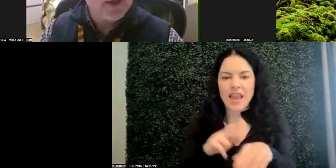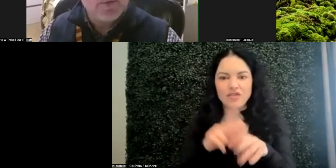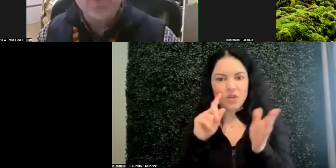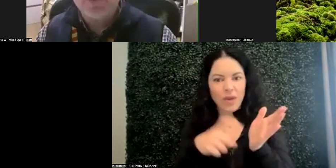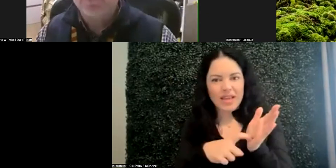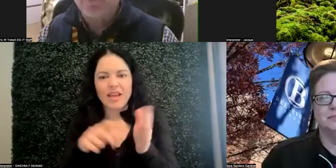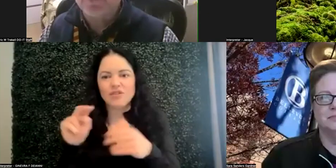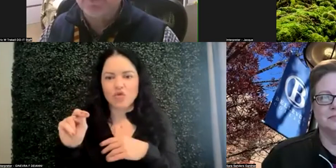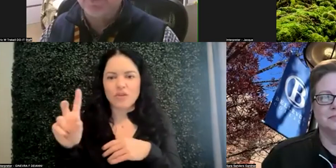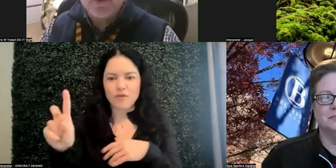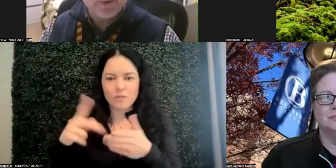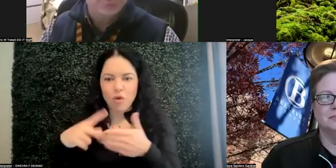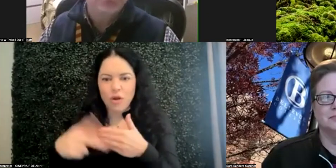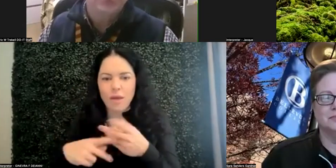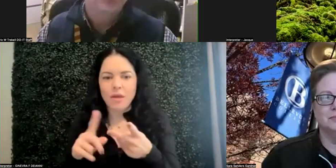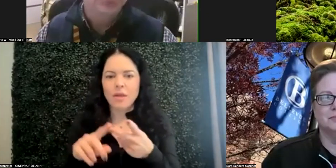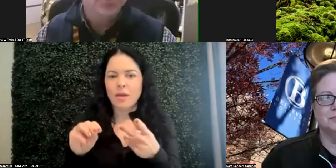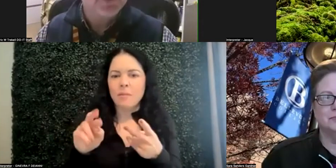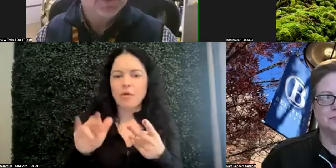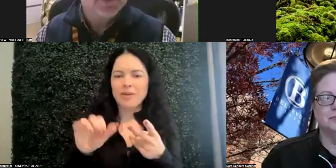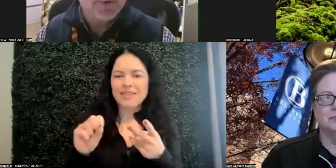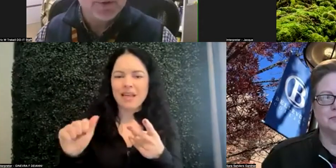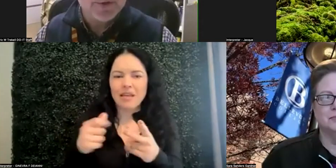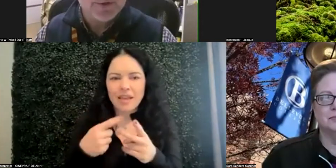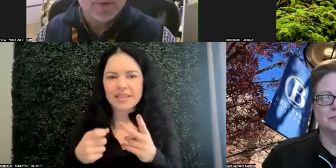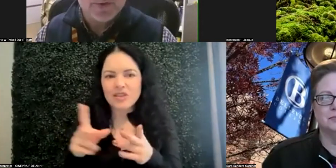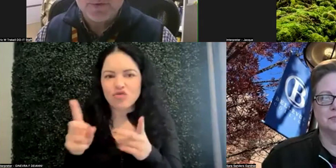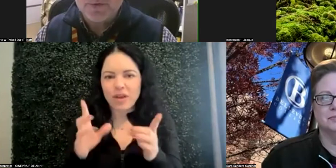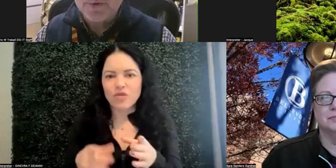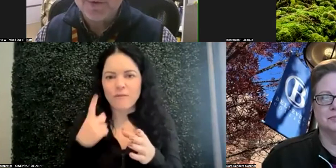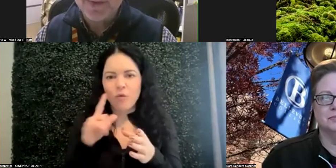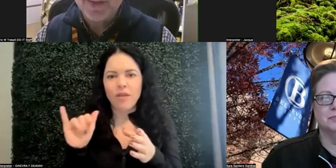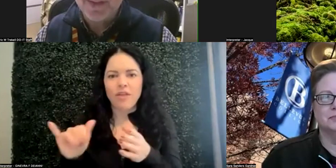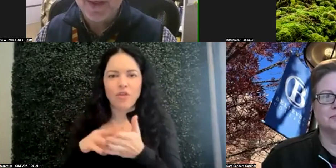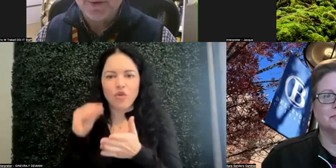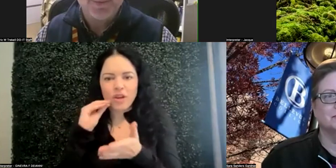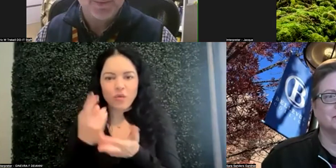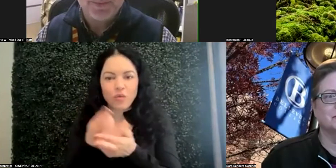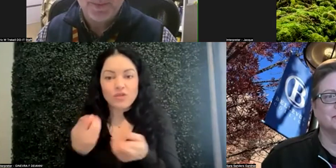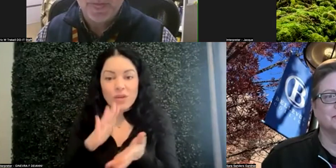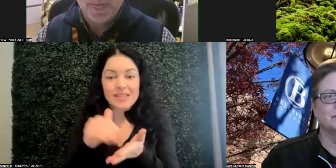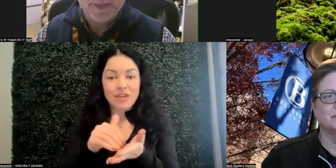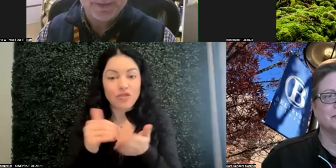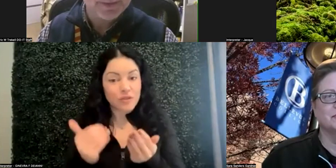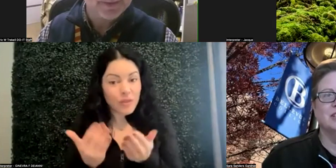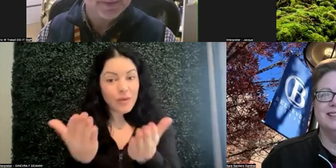And Marisa is the Director of the Disability Resource Center. So I will turn it over to the two of you. Thank you.